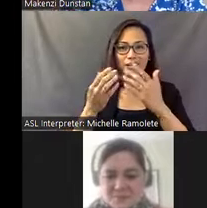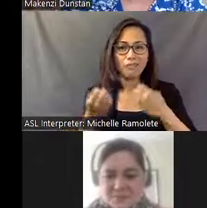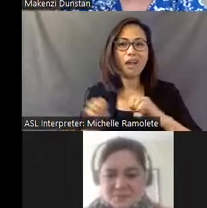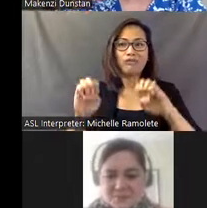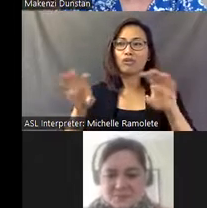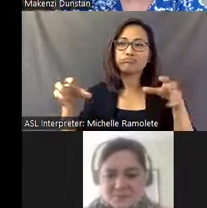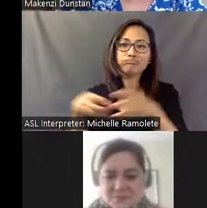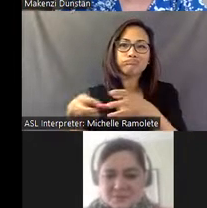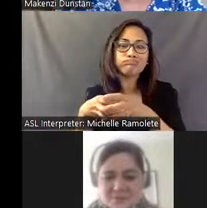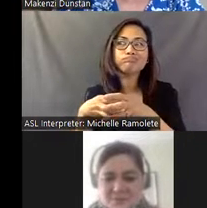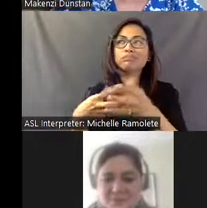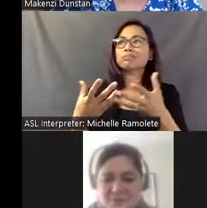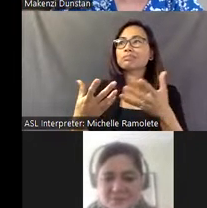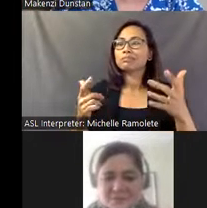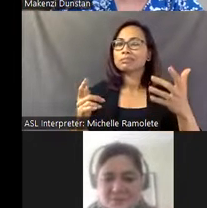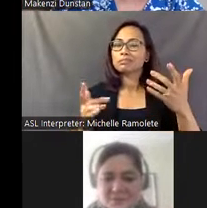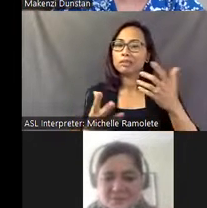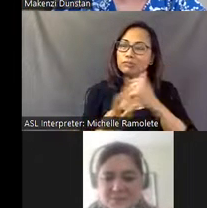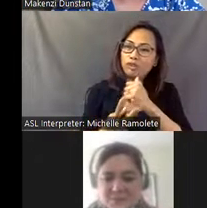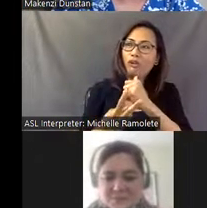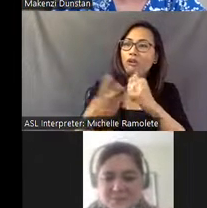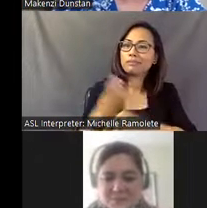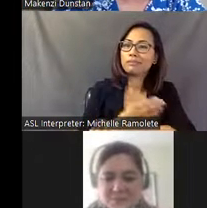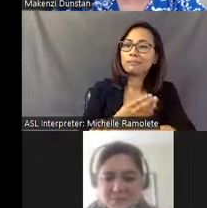Interesting to hear that it's kind of shifting groups that have been stewards of the site.